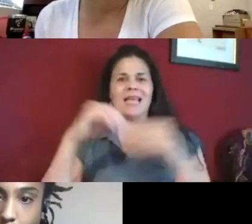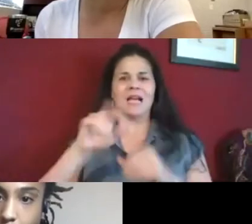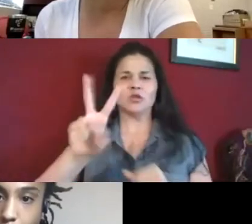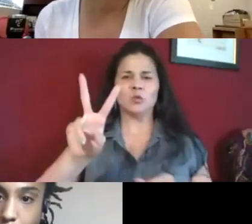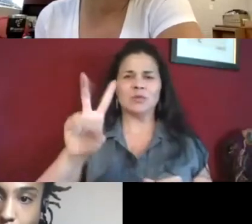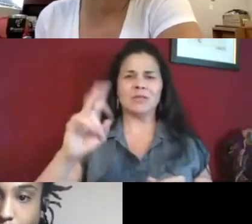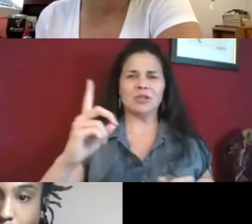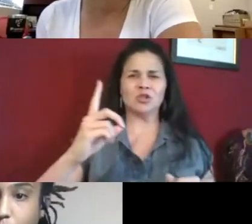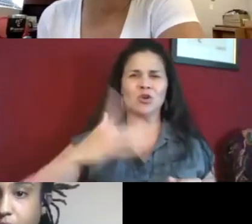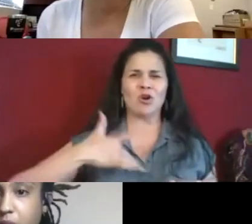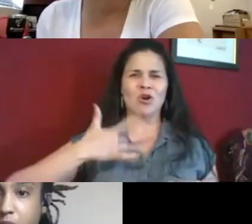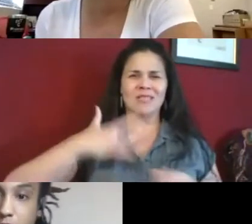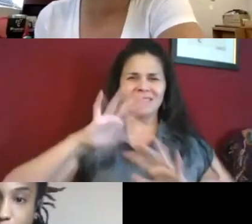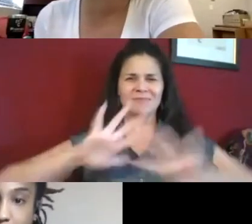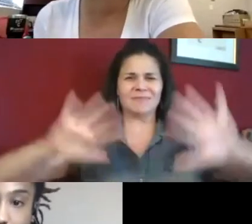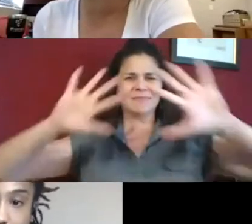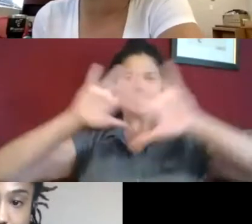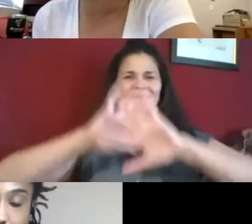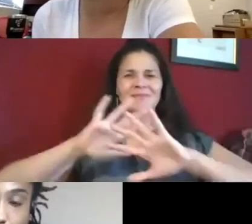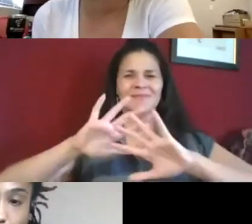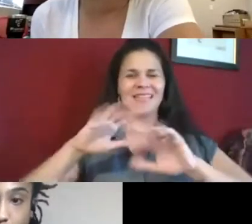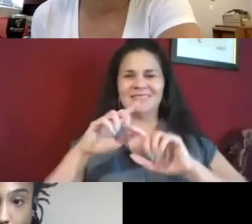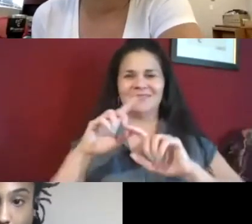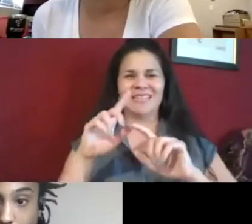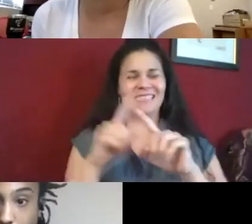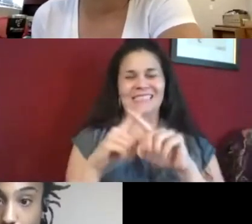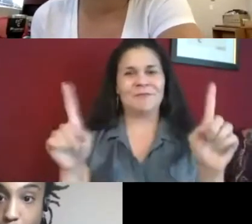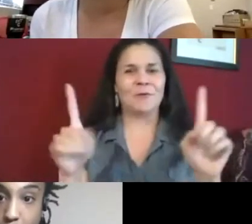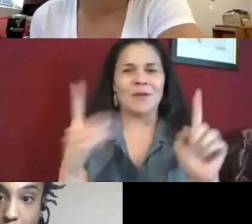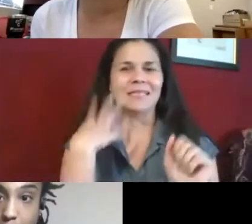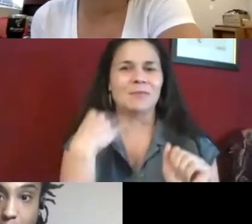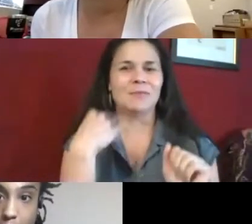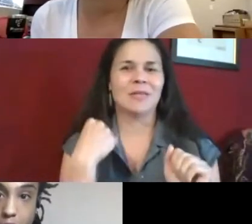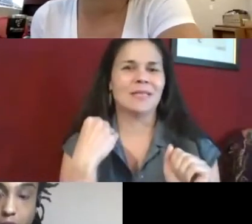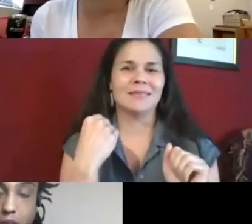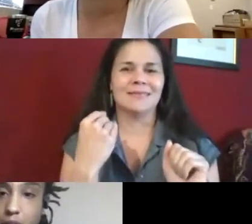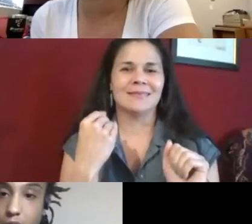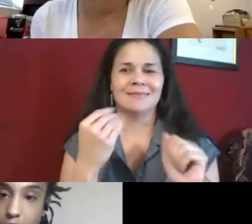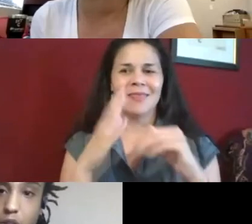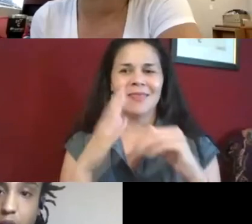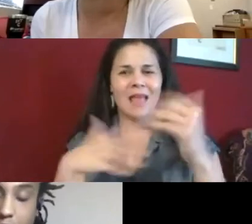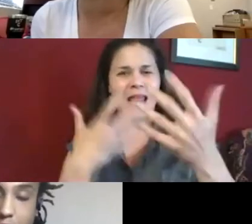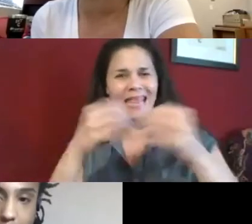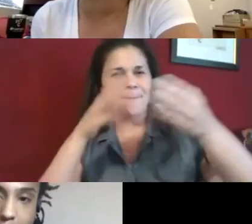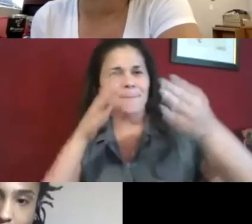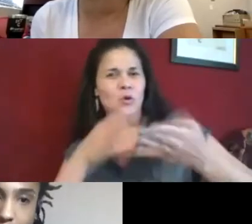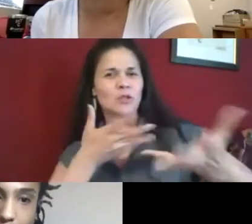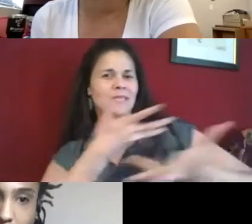speaking in sign language in person, in 3D versus 2D. It's a different